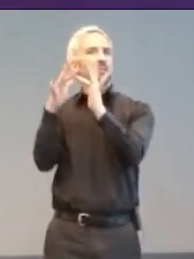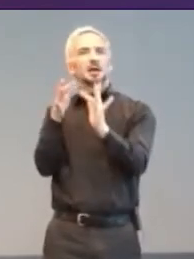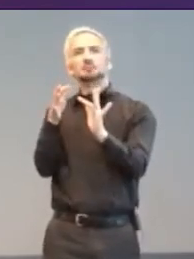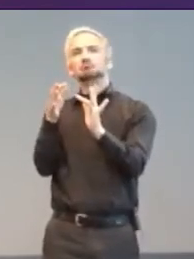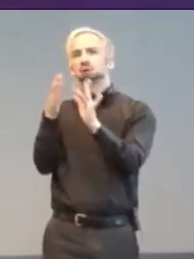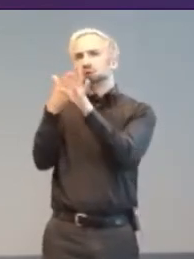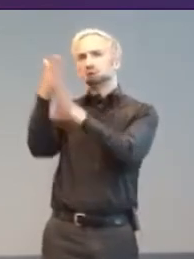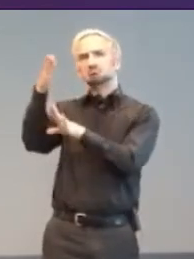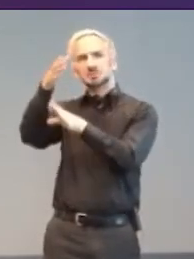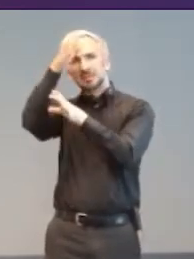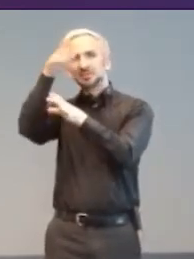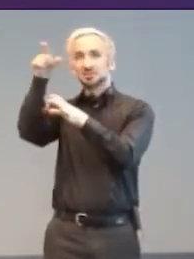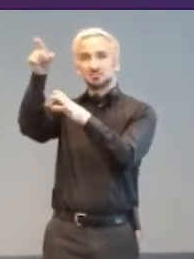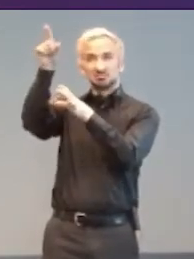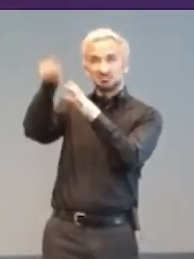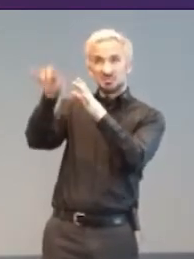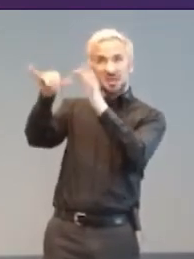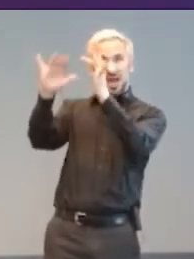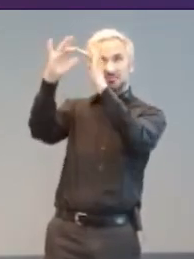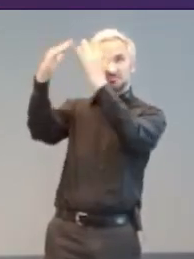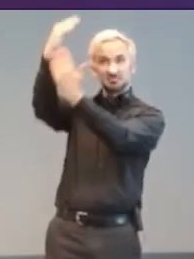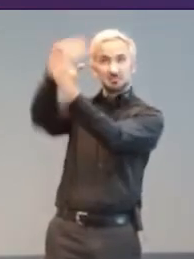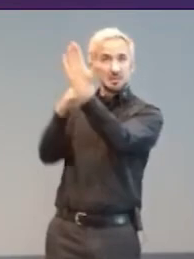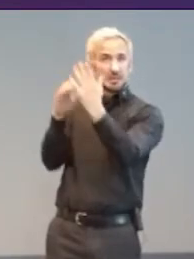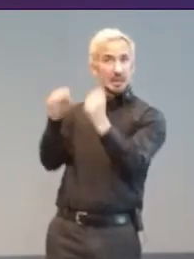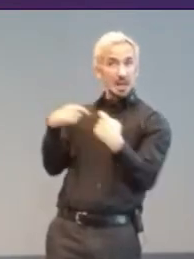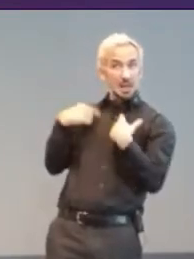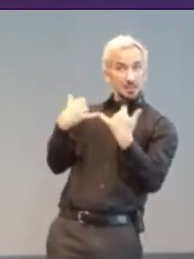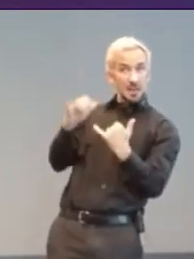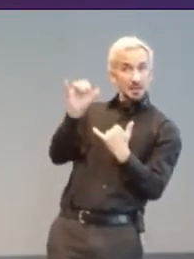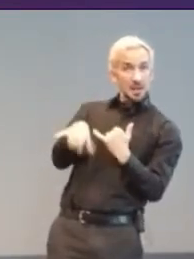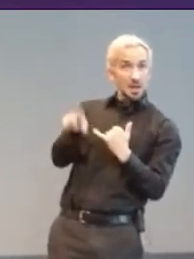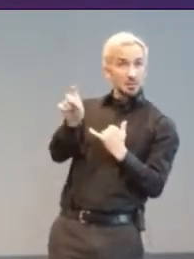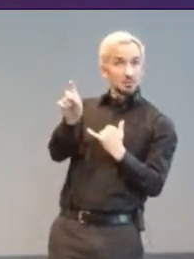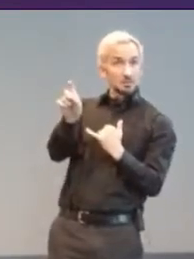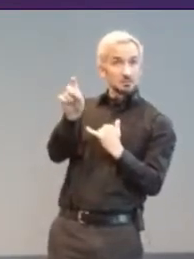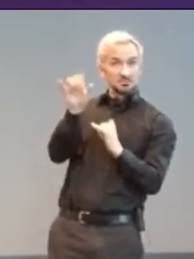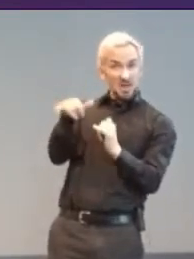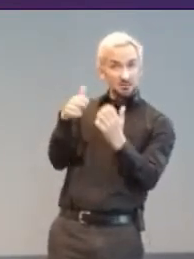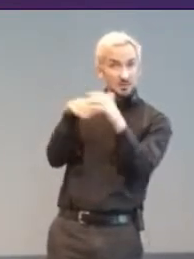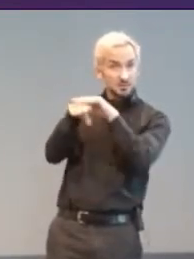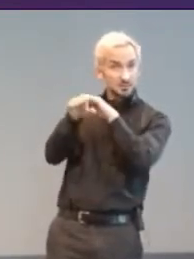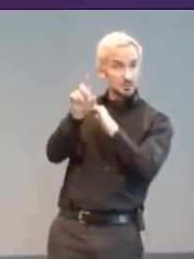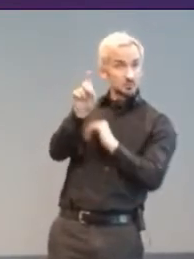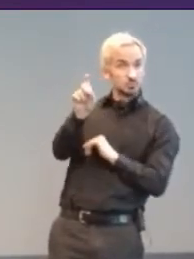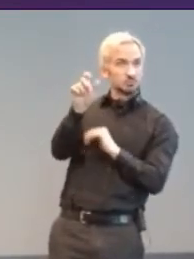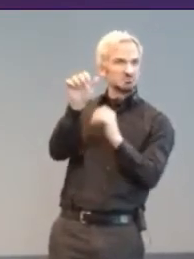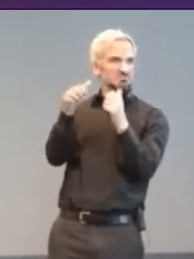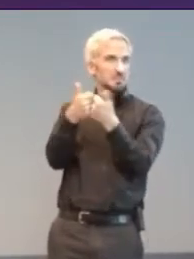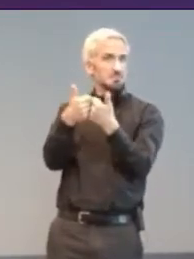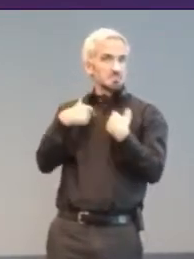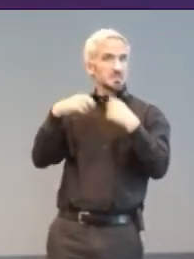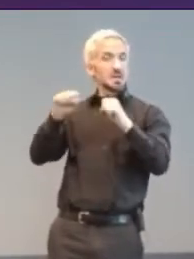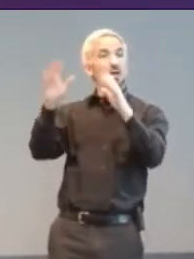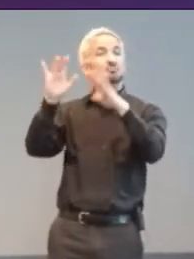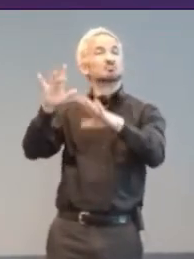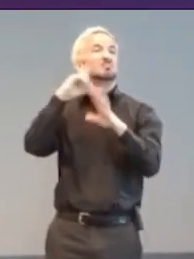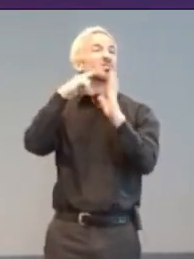Can I Play That? Game Accessibility Nexus, Neil Squire, and so on and on.